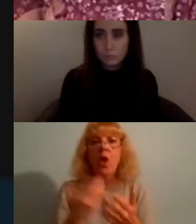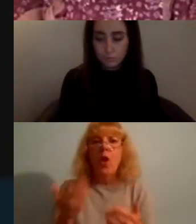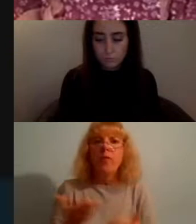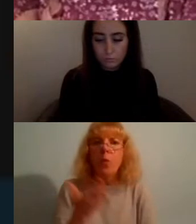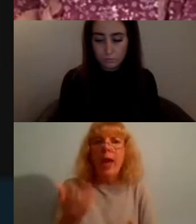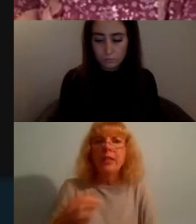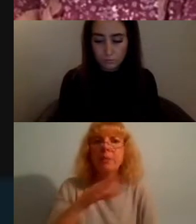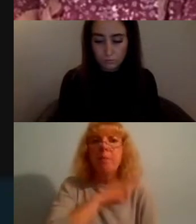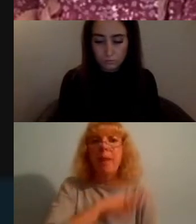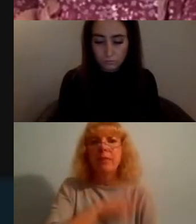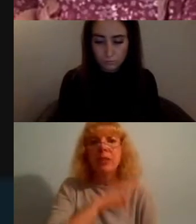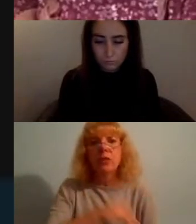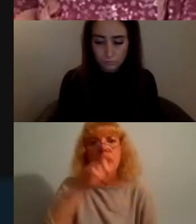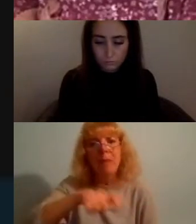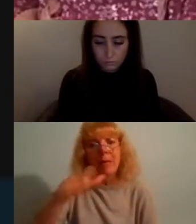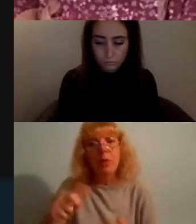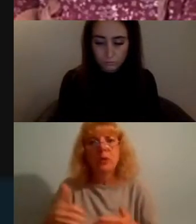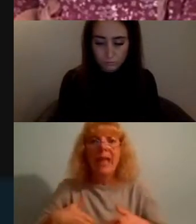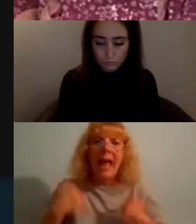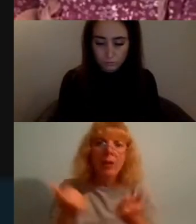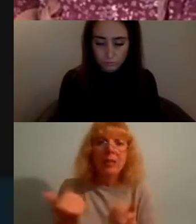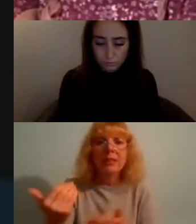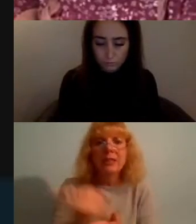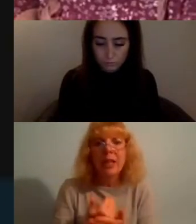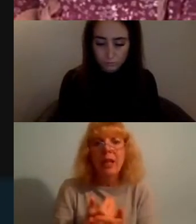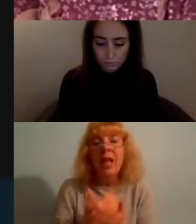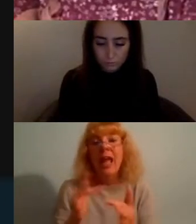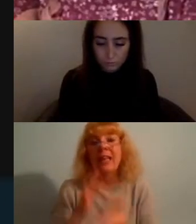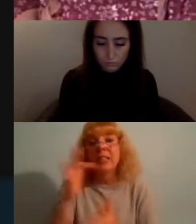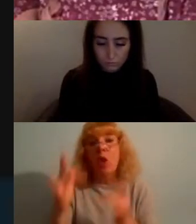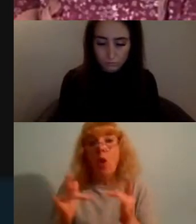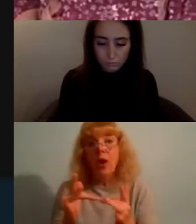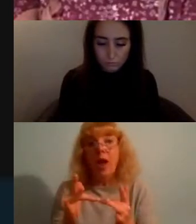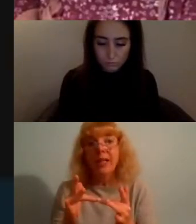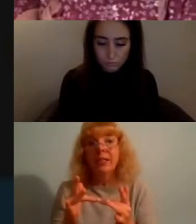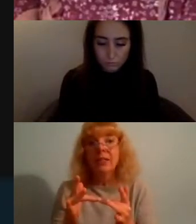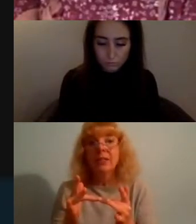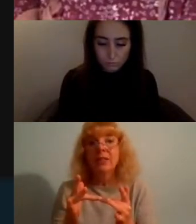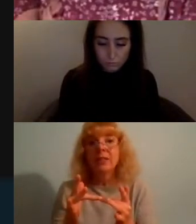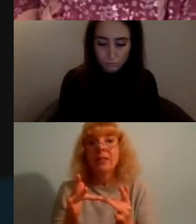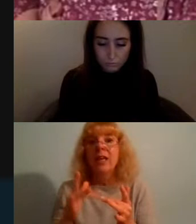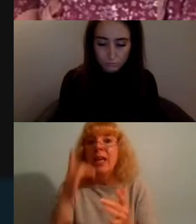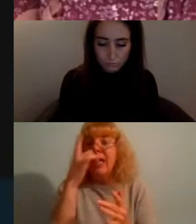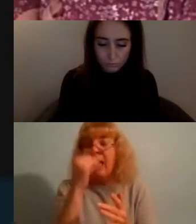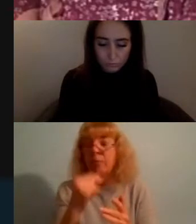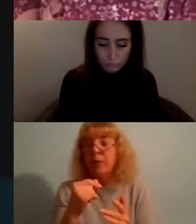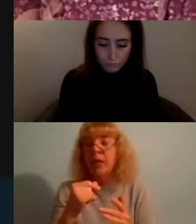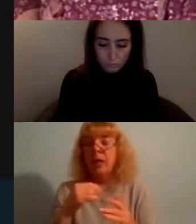and their safety as the online realm can sometimes be incredibly taxing and tolling and traumatic